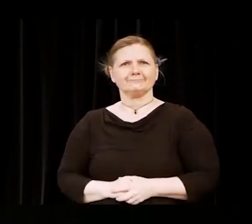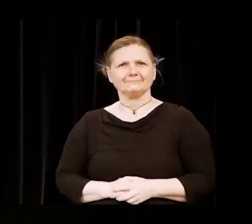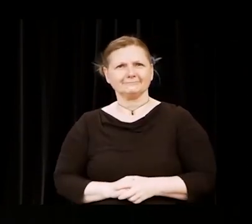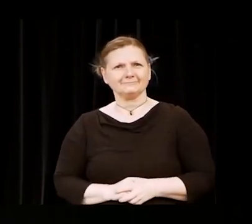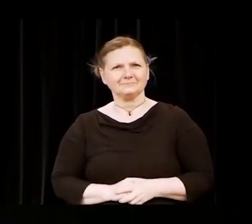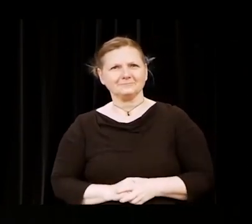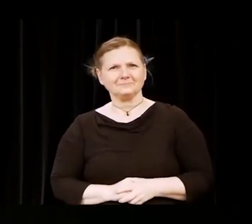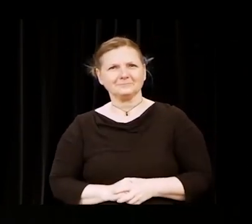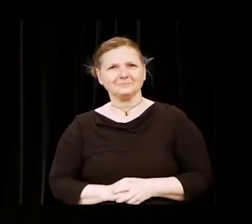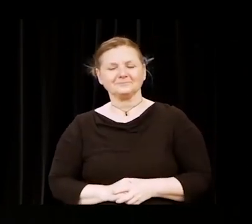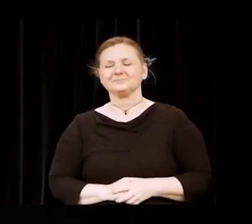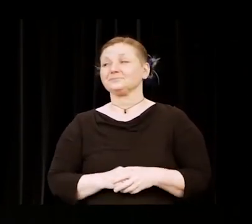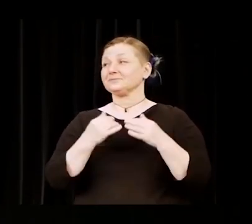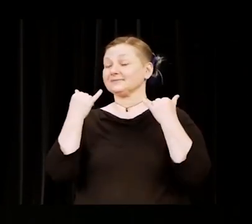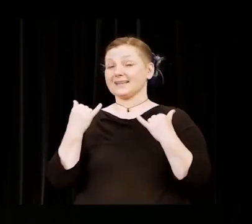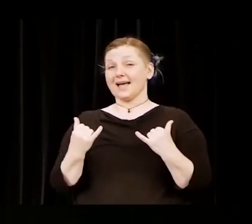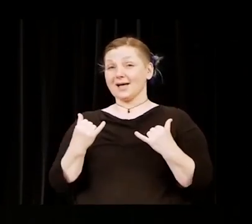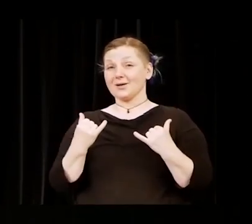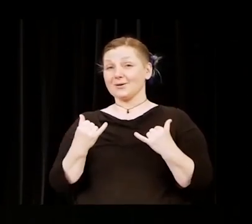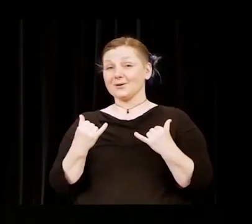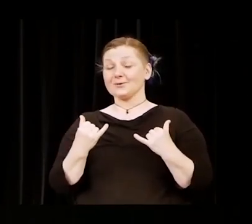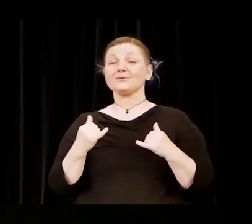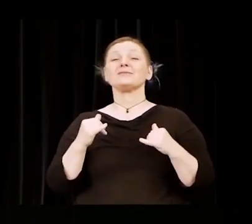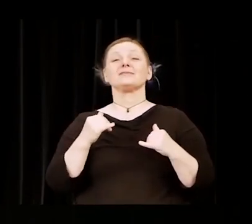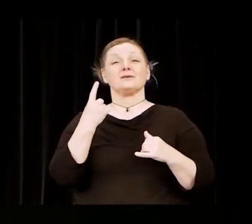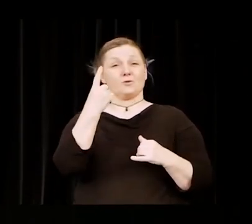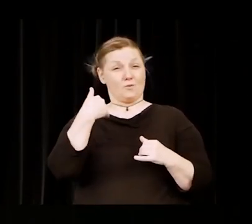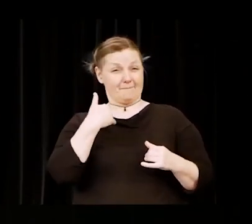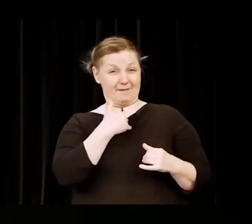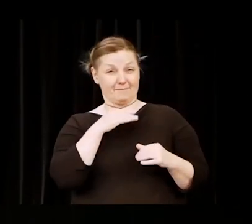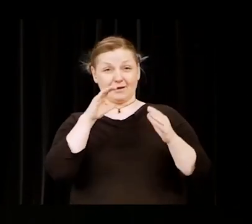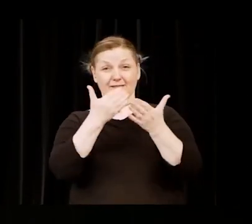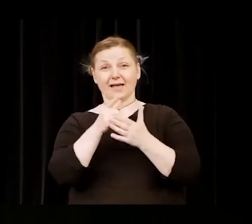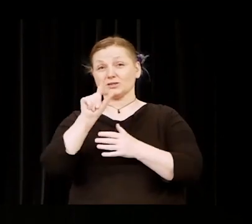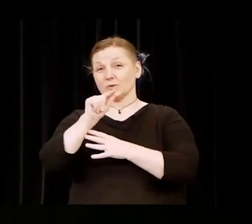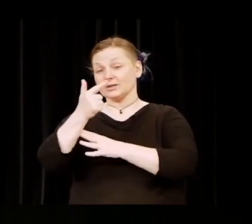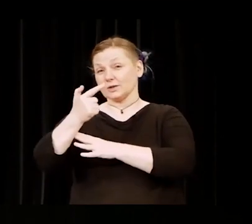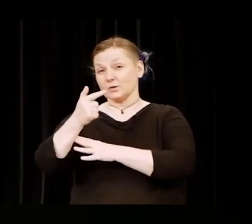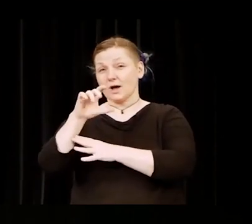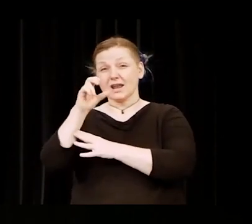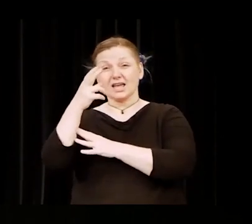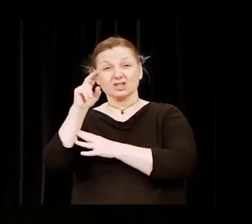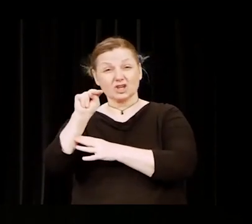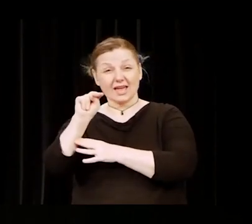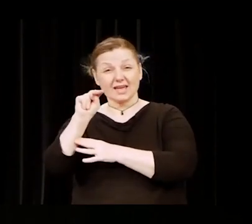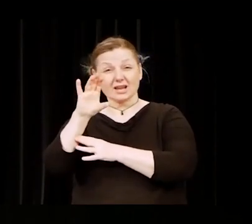And now a member of the class of 2021. Chan Collins on the cello performing